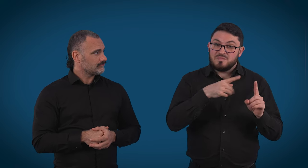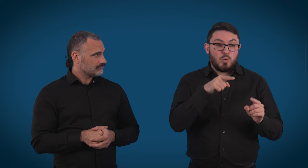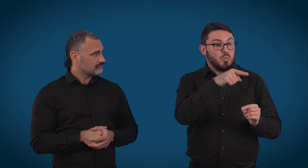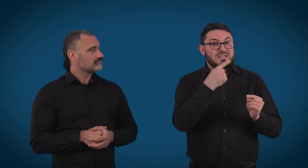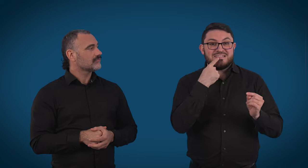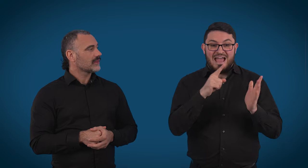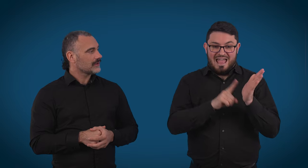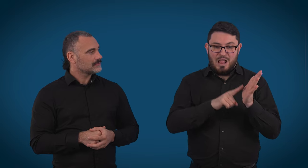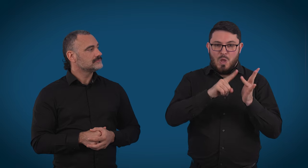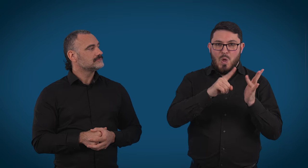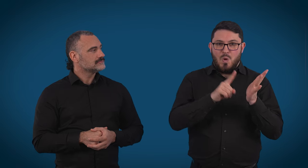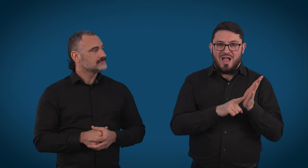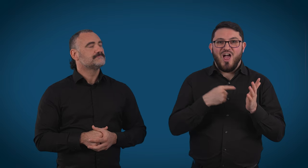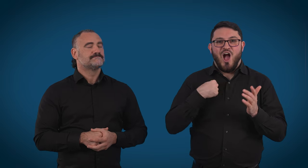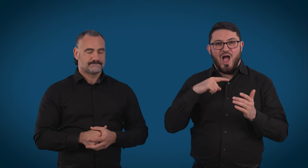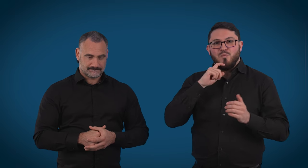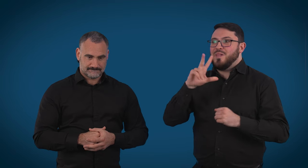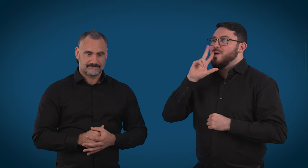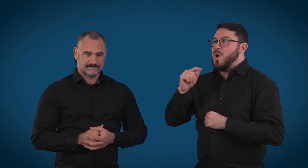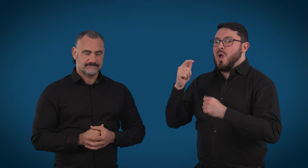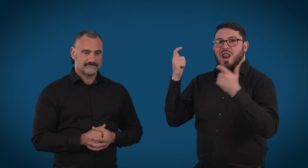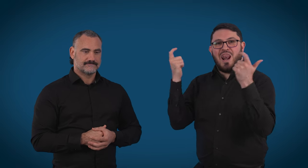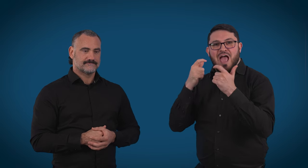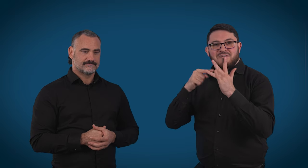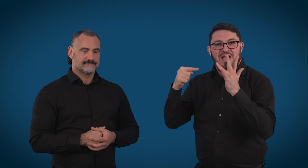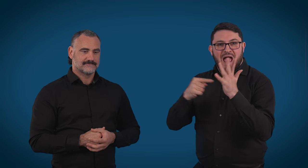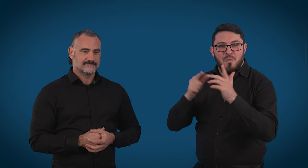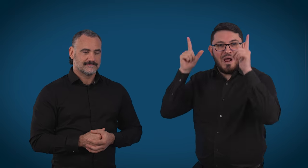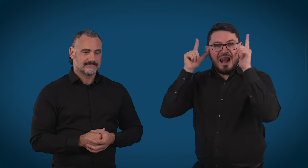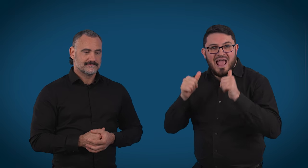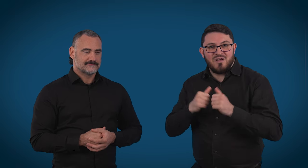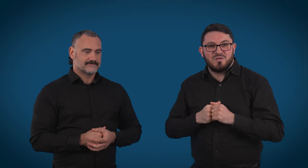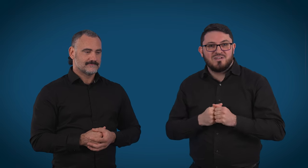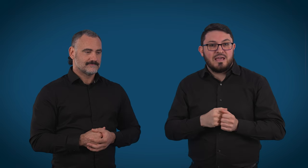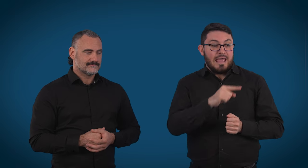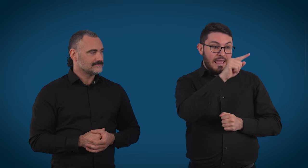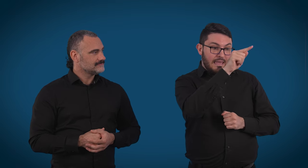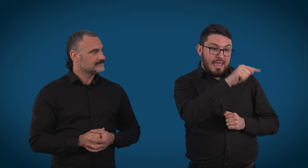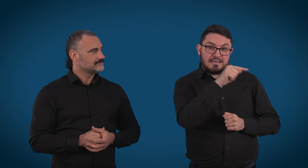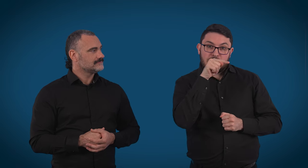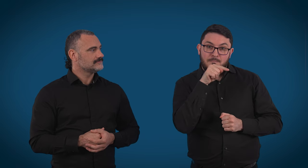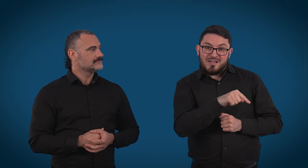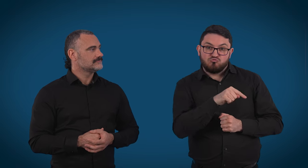if you say laugh out loud, I will say laugh out loud. If there's an exclamation mark,